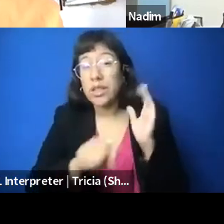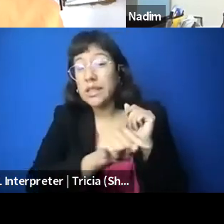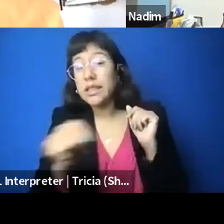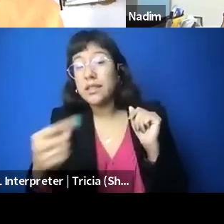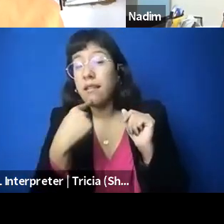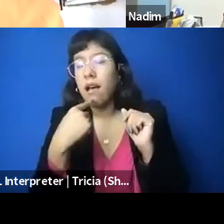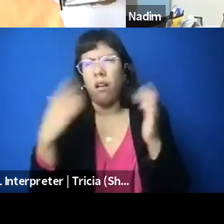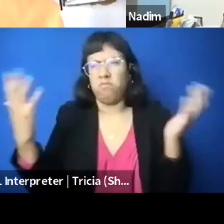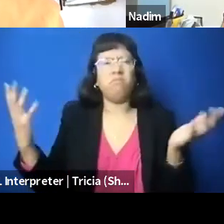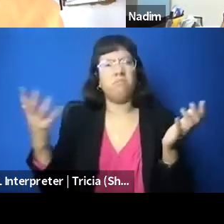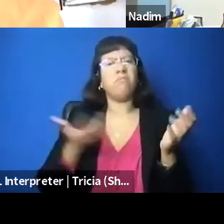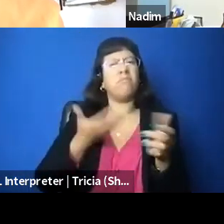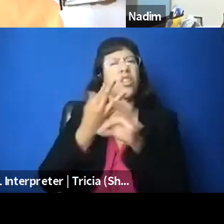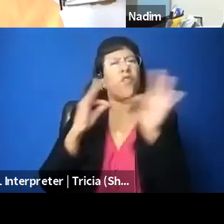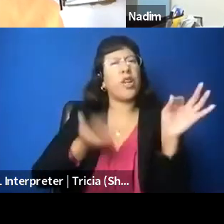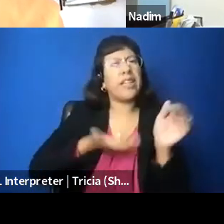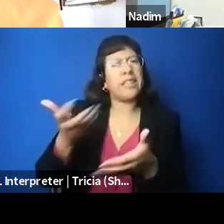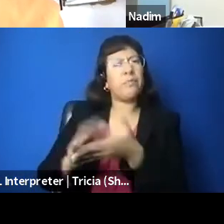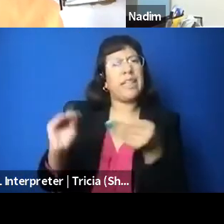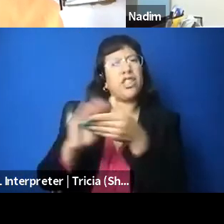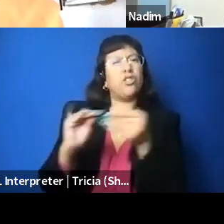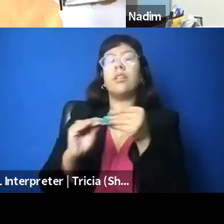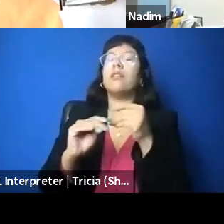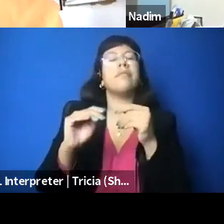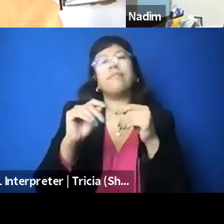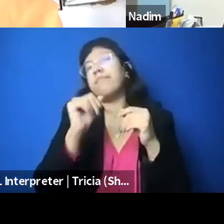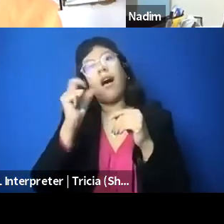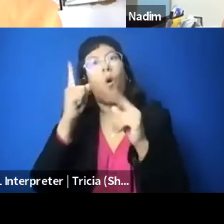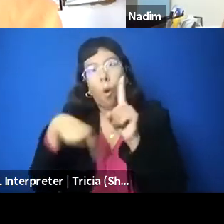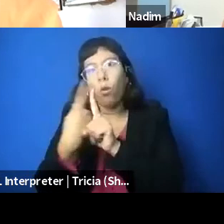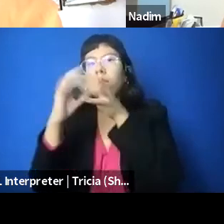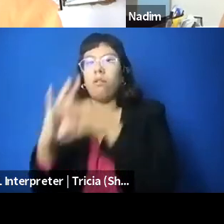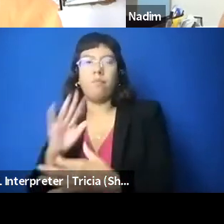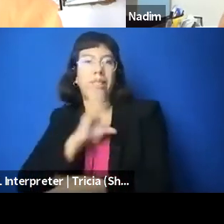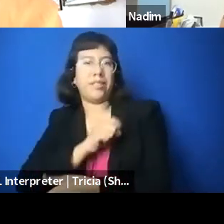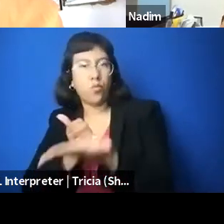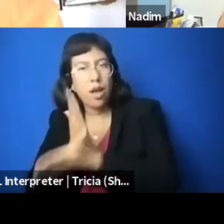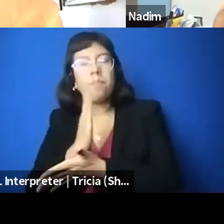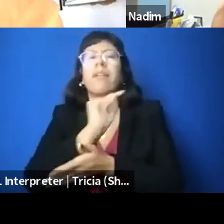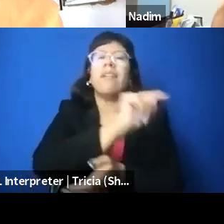we do believe that this isn't just about sort of Palestinians, right? It's really anyone who speaks out for Palestinian rights